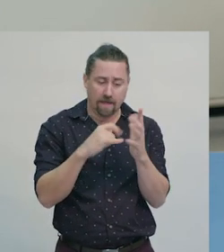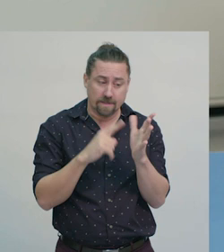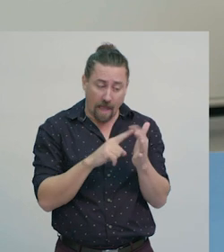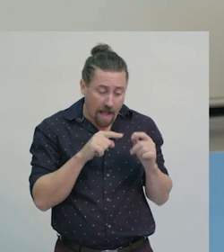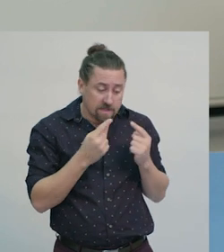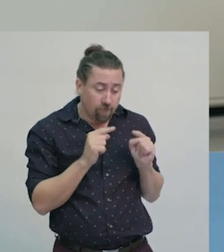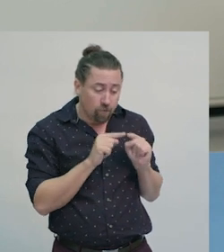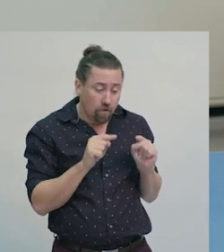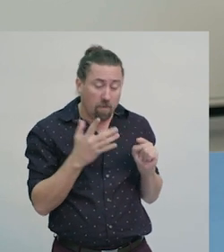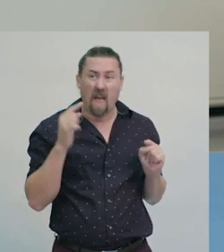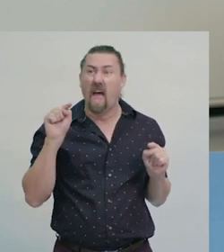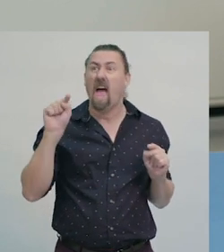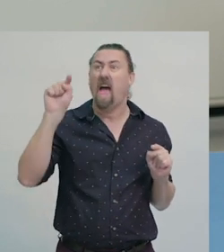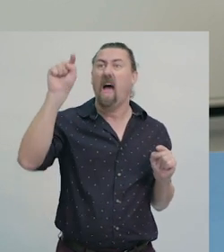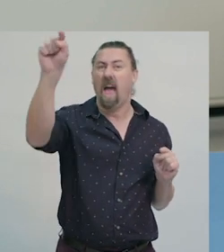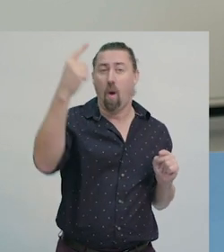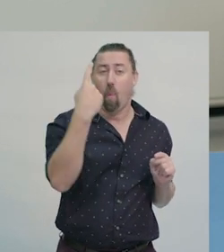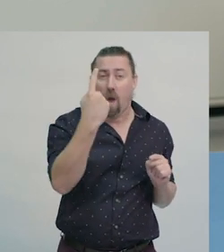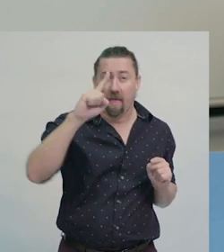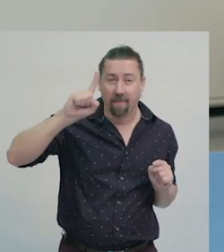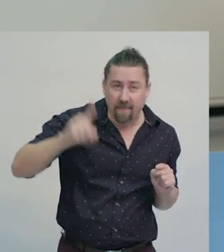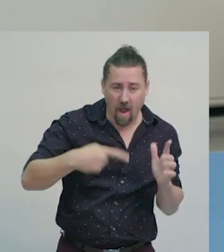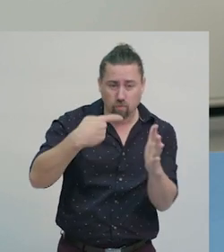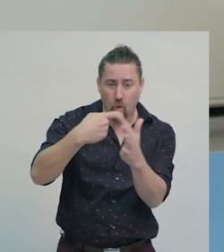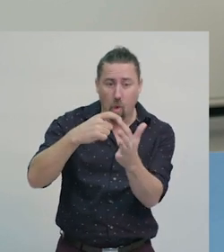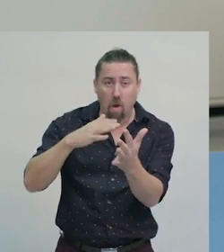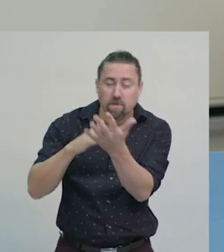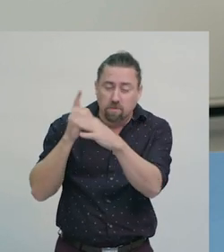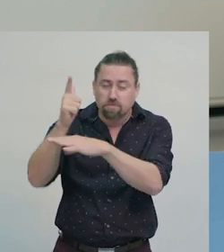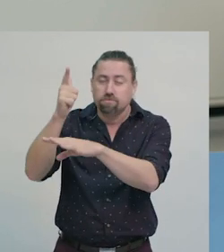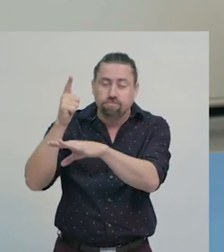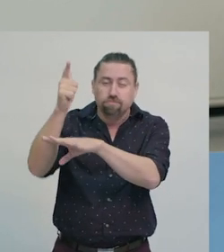it equals 1,000km in actual distance.